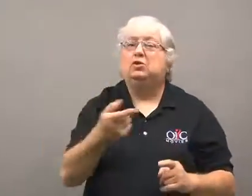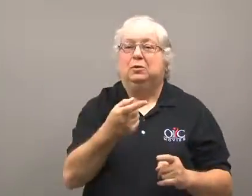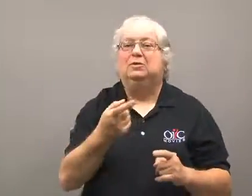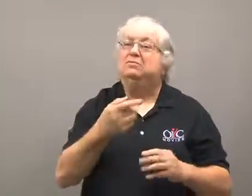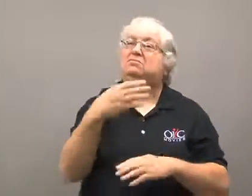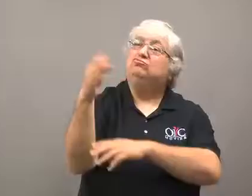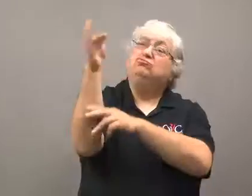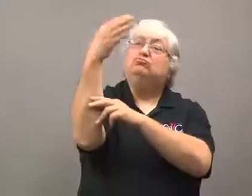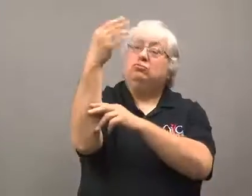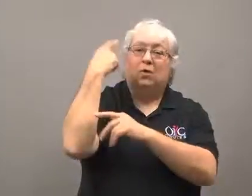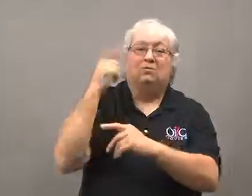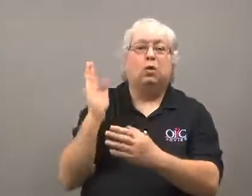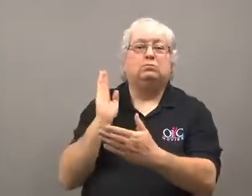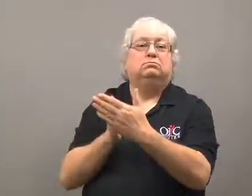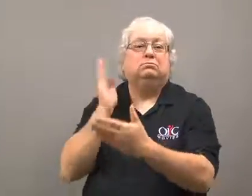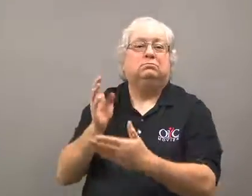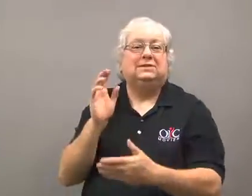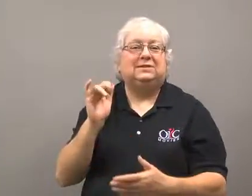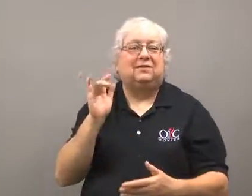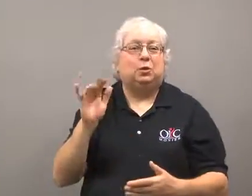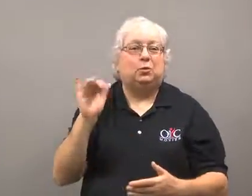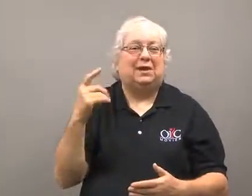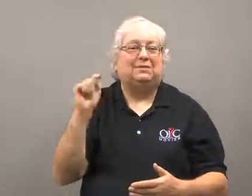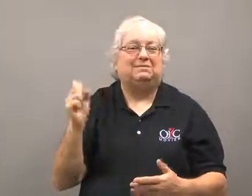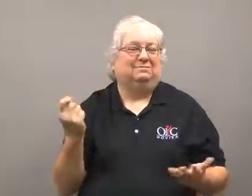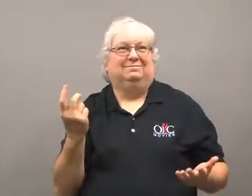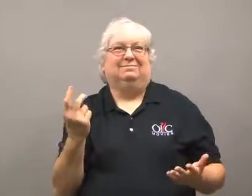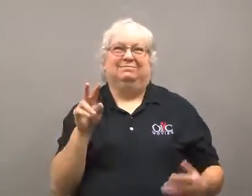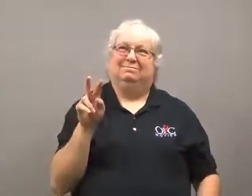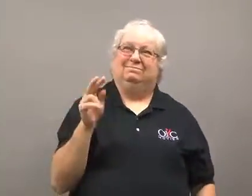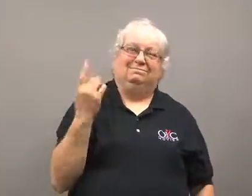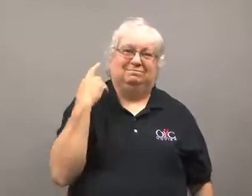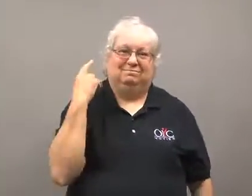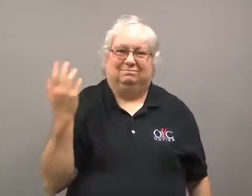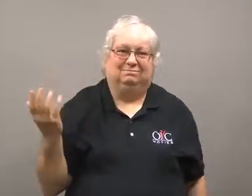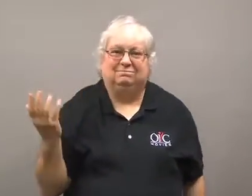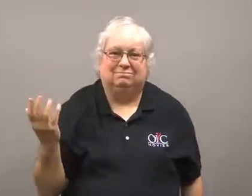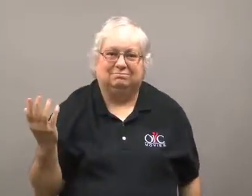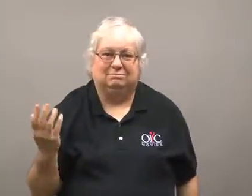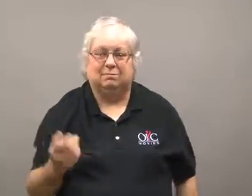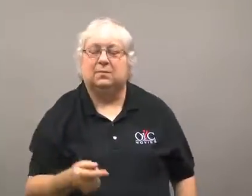Later on it also symbolized opposition to the civil rights movement.